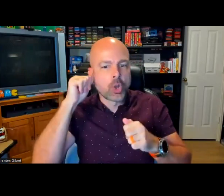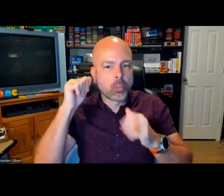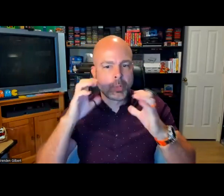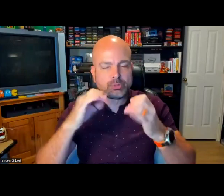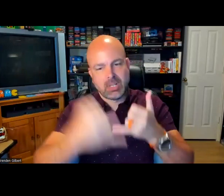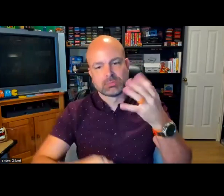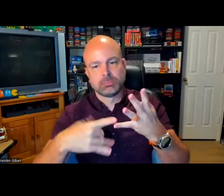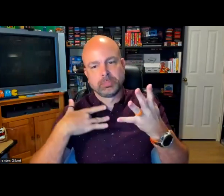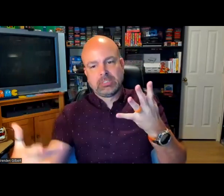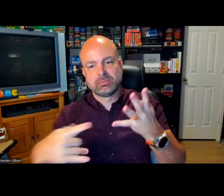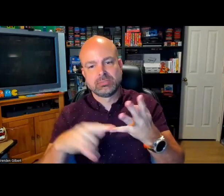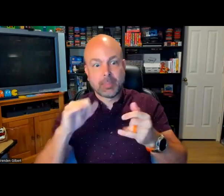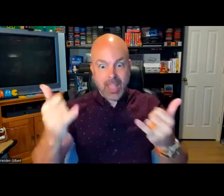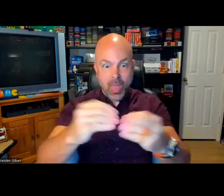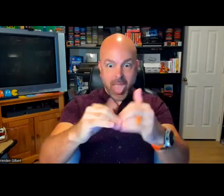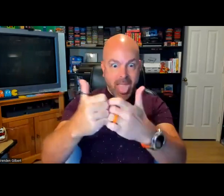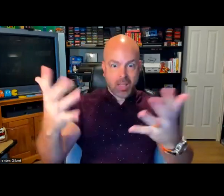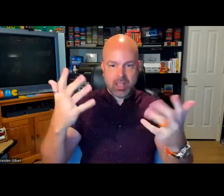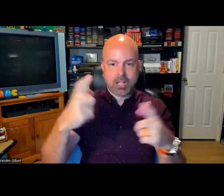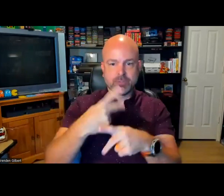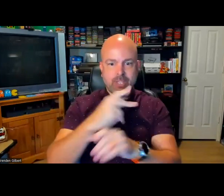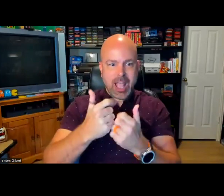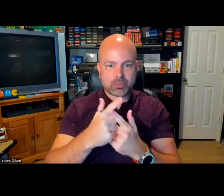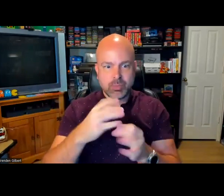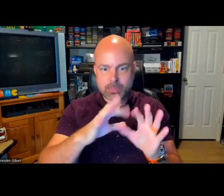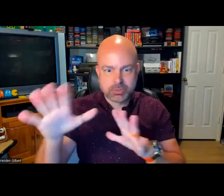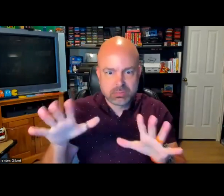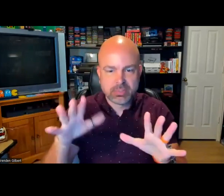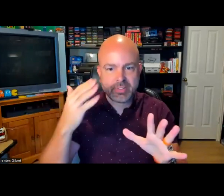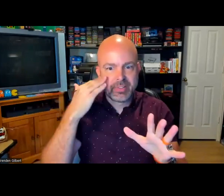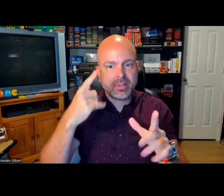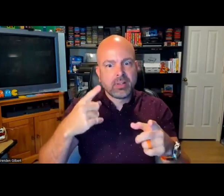focus on people with vision loss or mobility disabilities, but